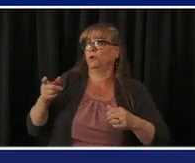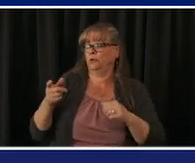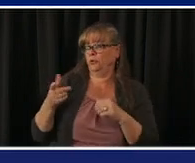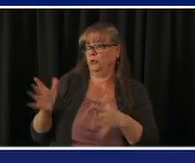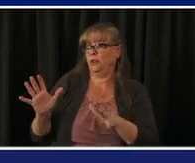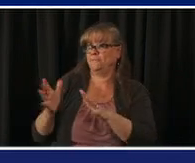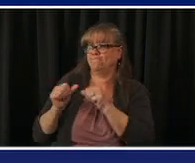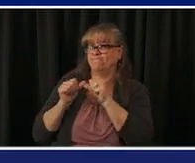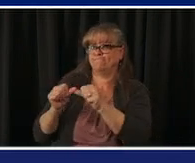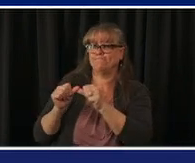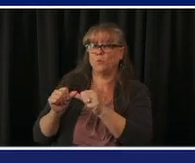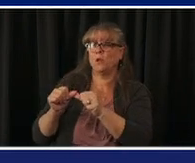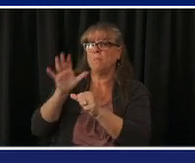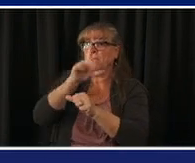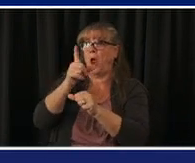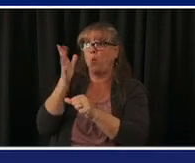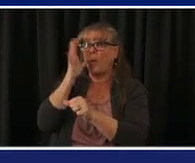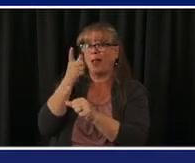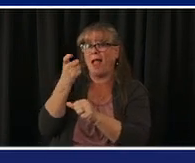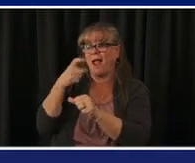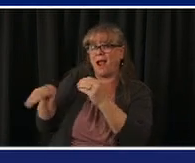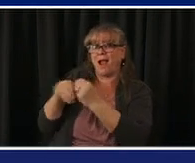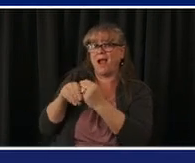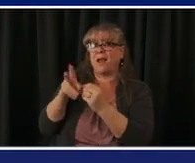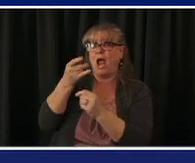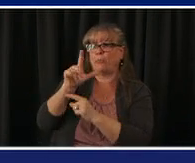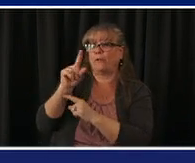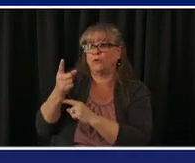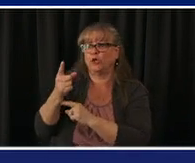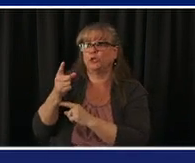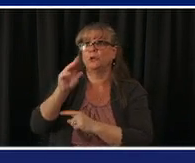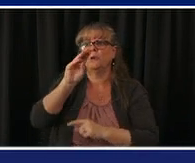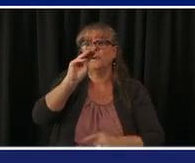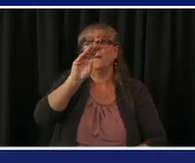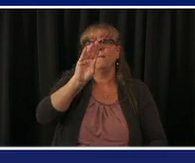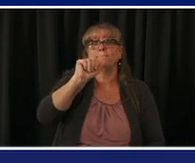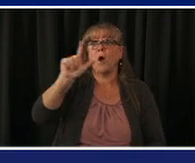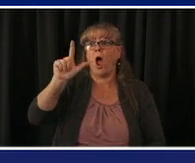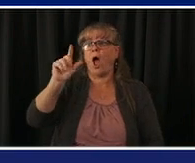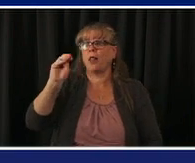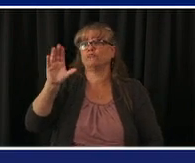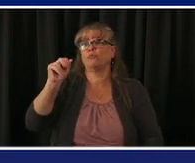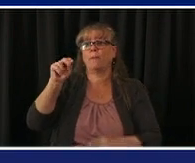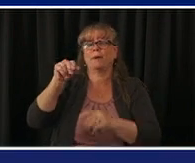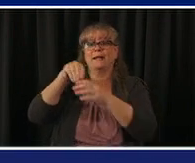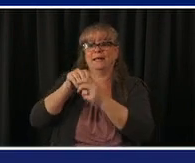is the ball arena in denver the others are all going five locations are open and they've